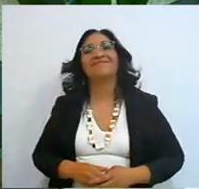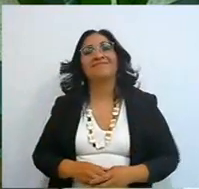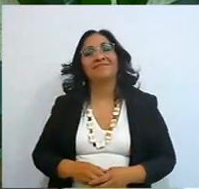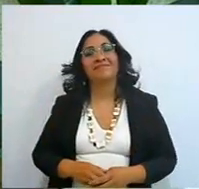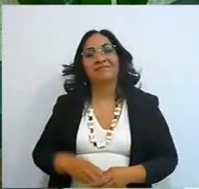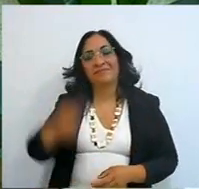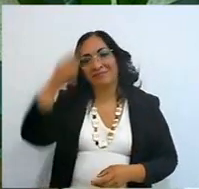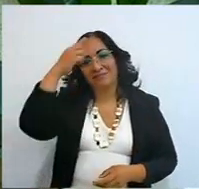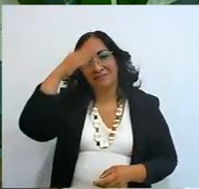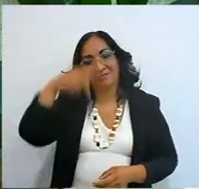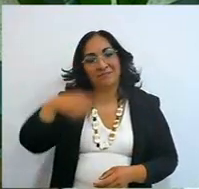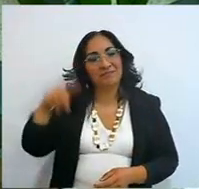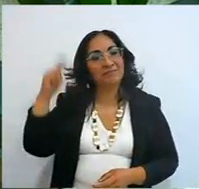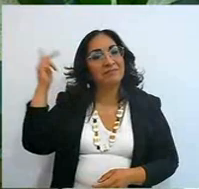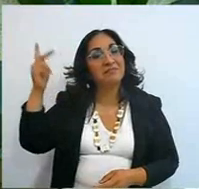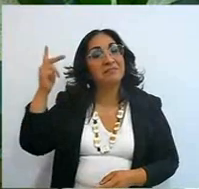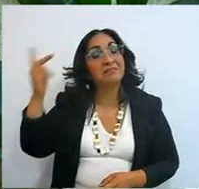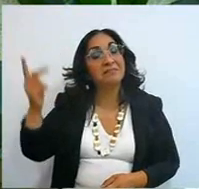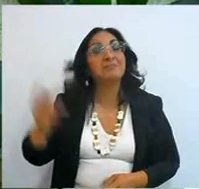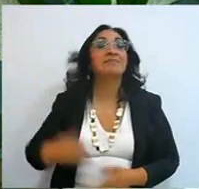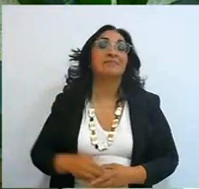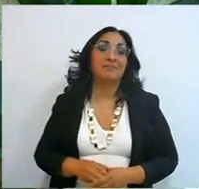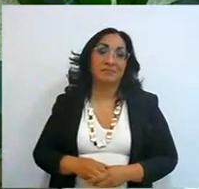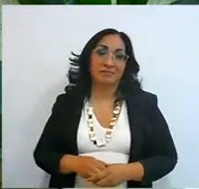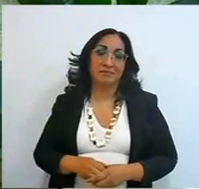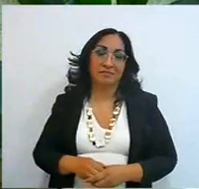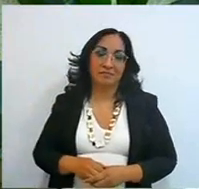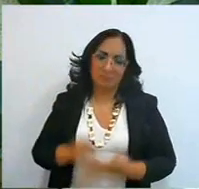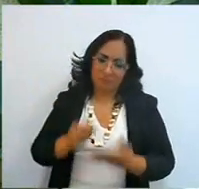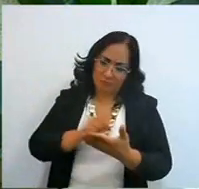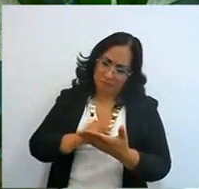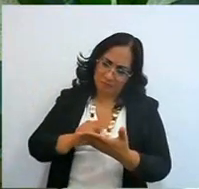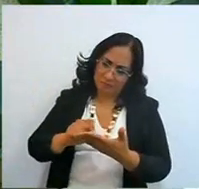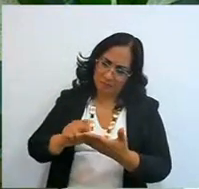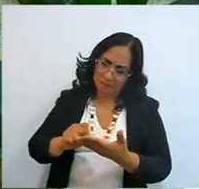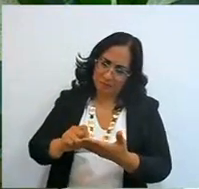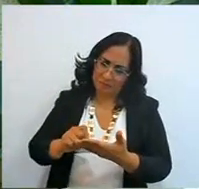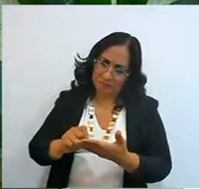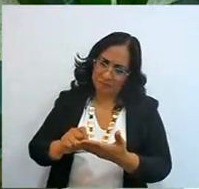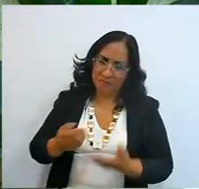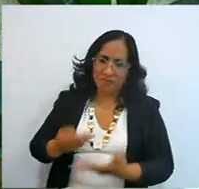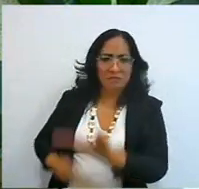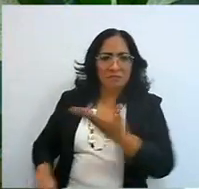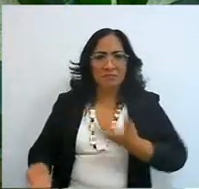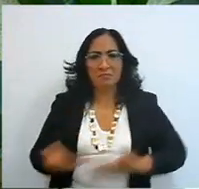perfect, how he does everything, and I wrote it down, I'll share it with you, you can see it later,